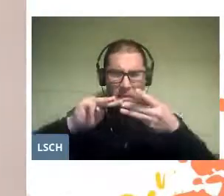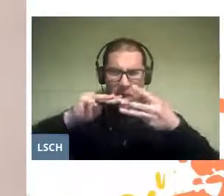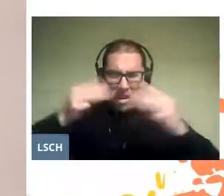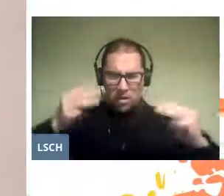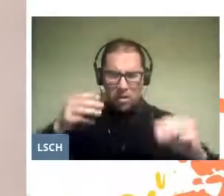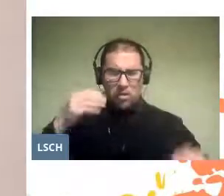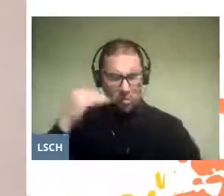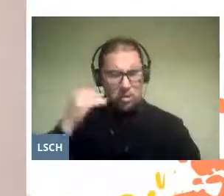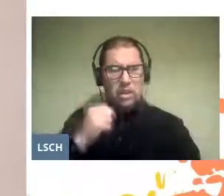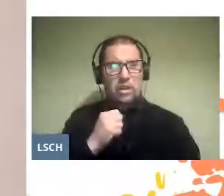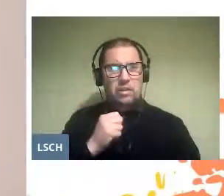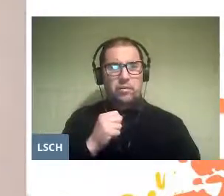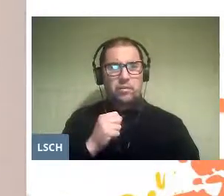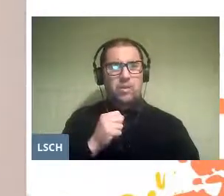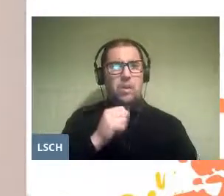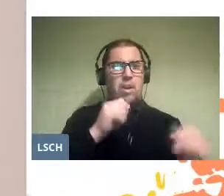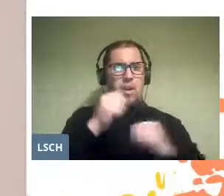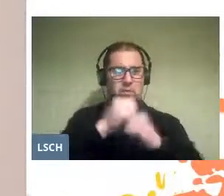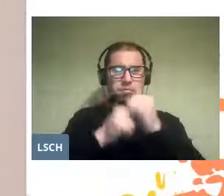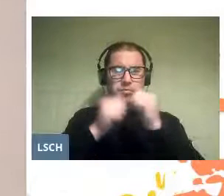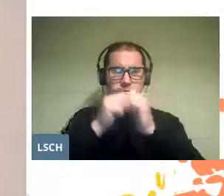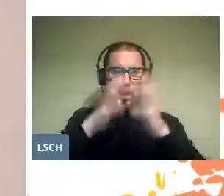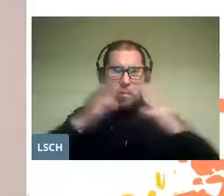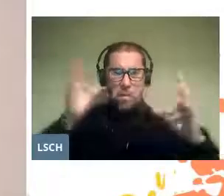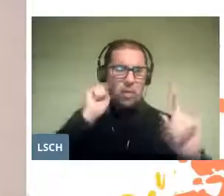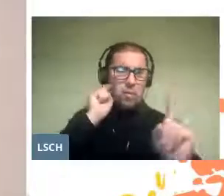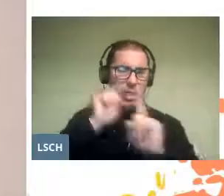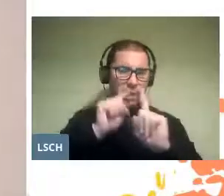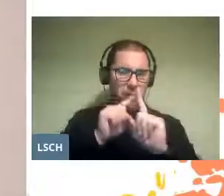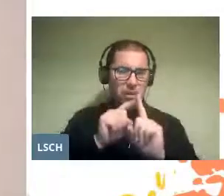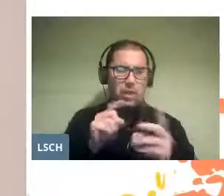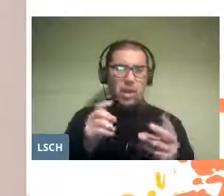that is structured around the greater value of cultivating in the heart